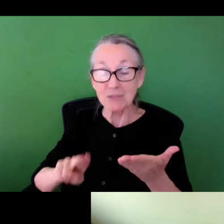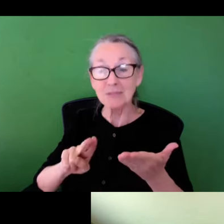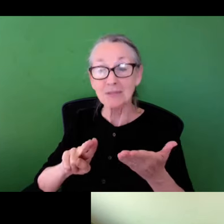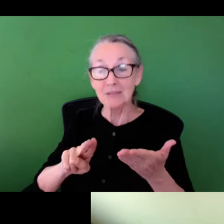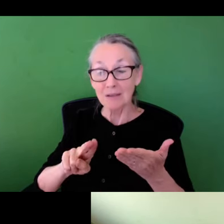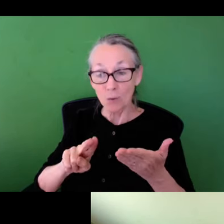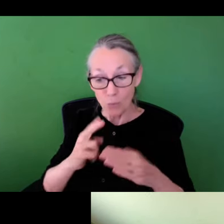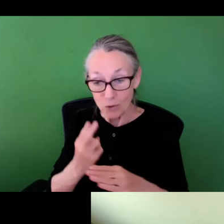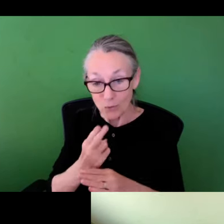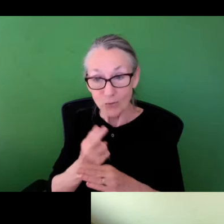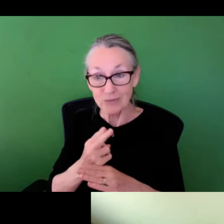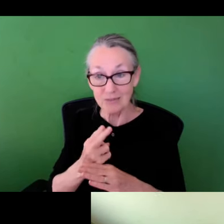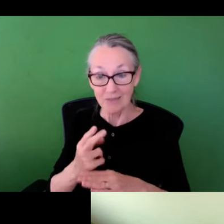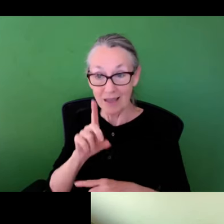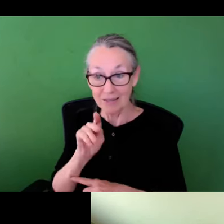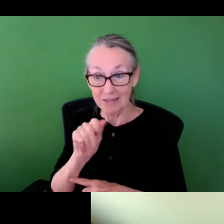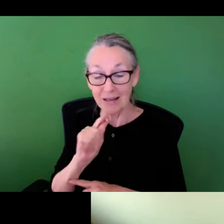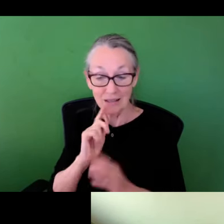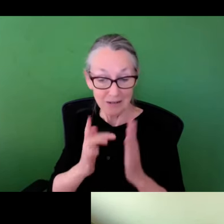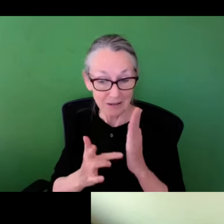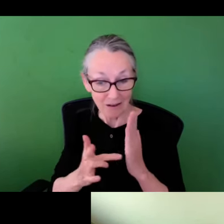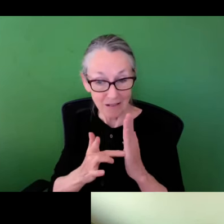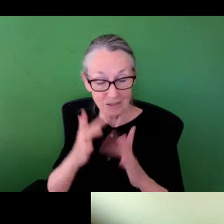campus and impacting local water bodies, too then use